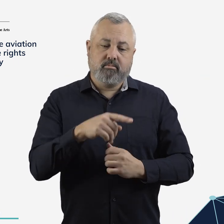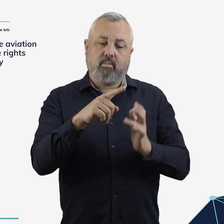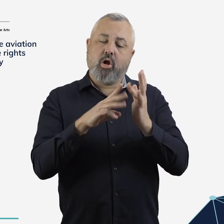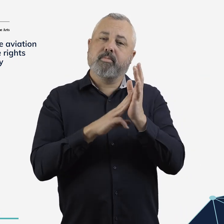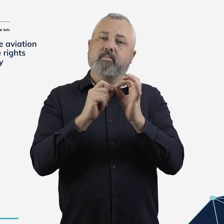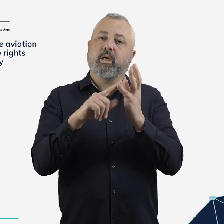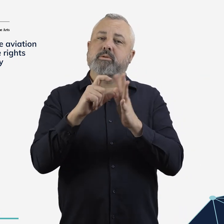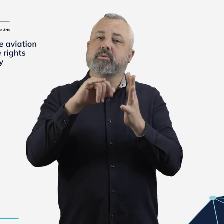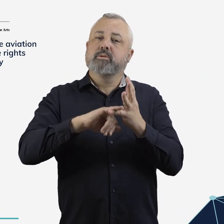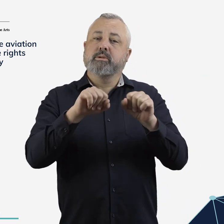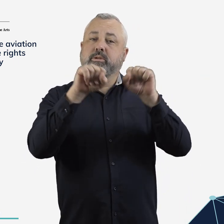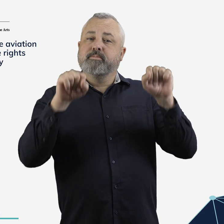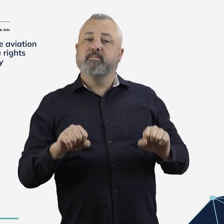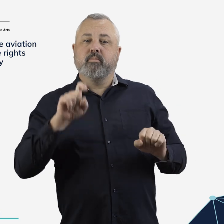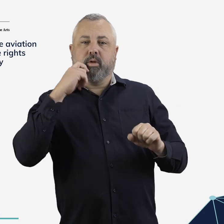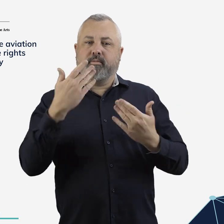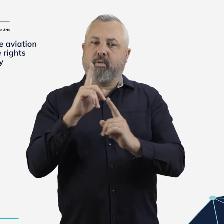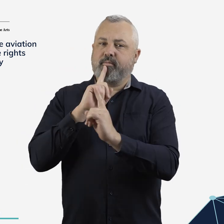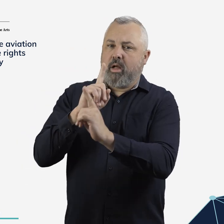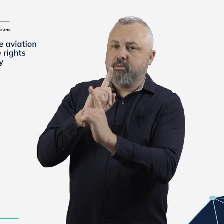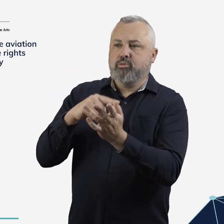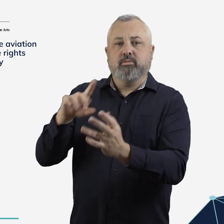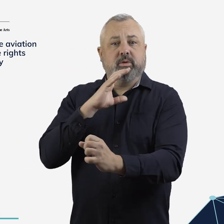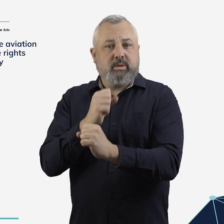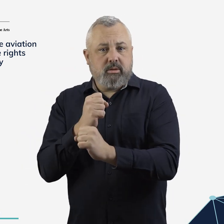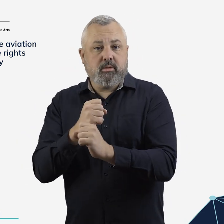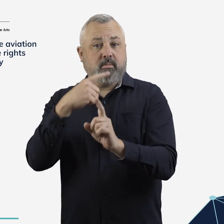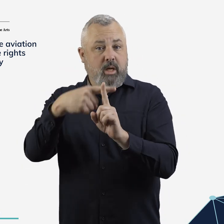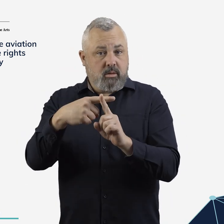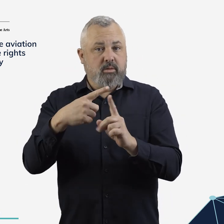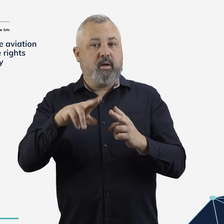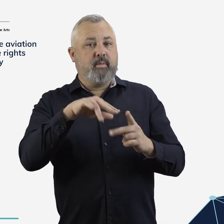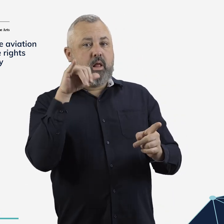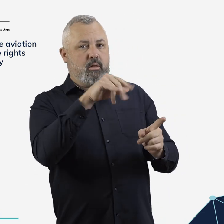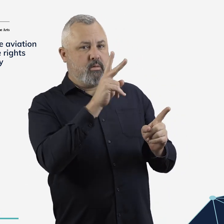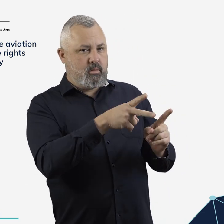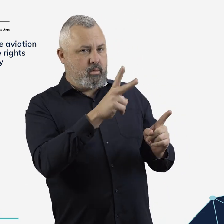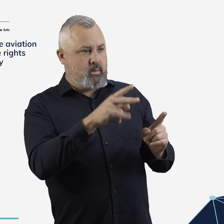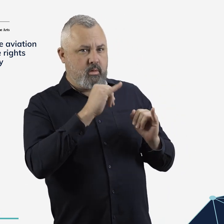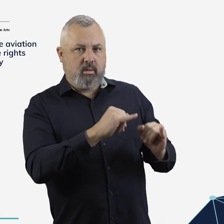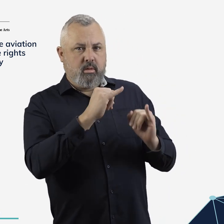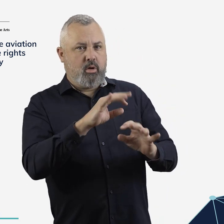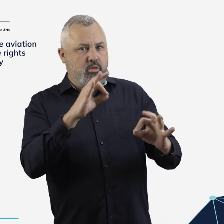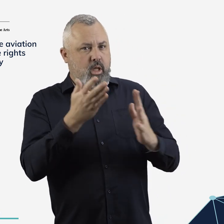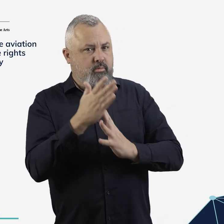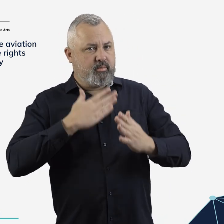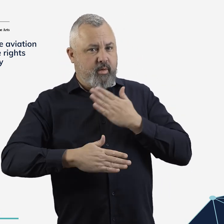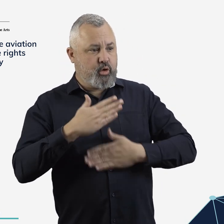The scheme will also provide recommendations to government and refer systemic misconduct by